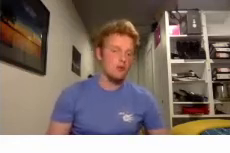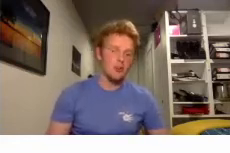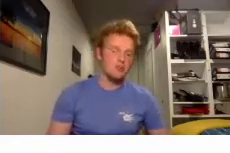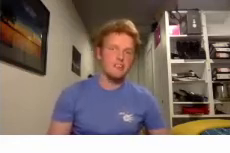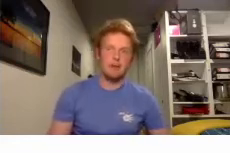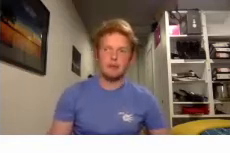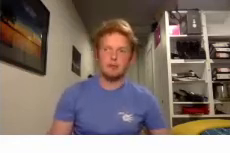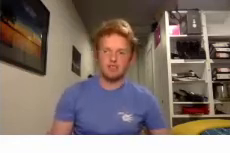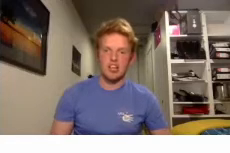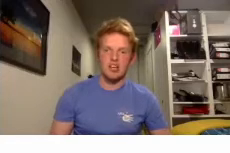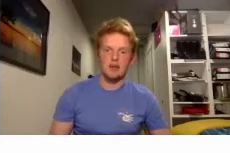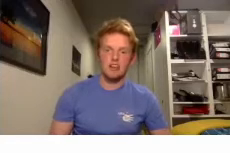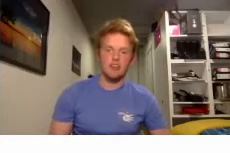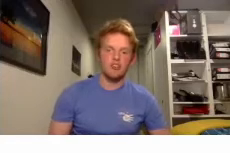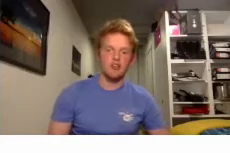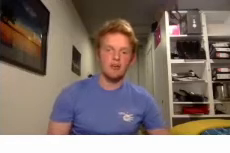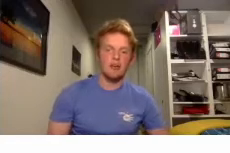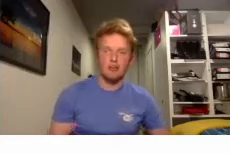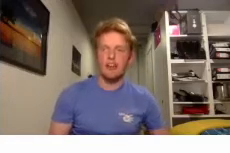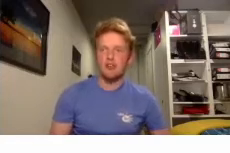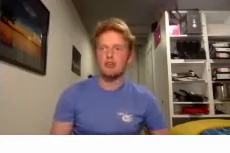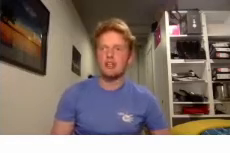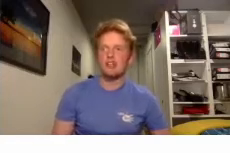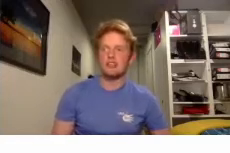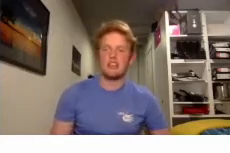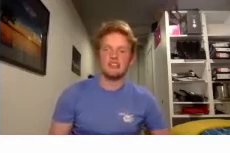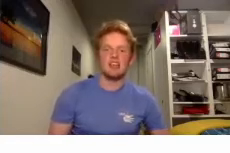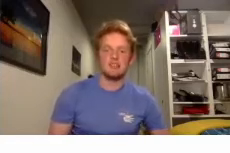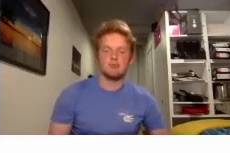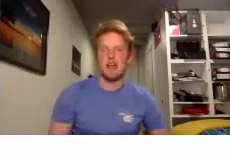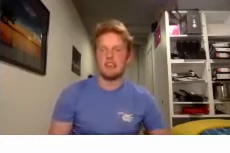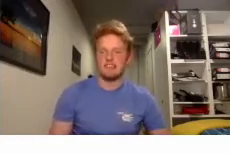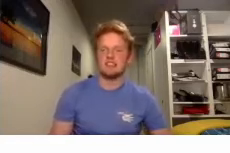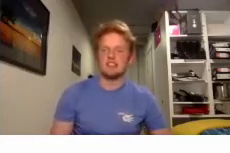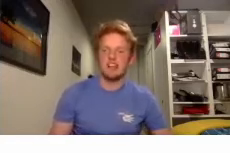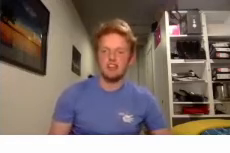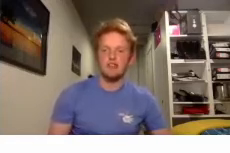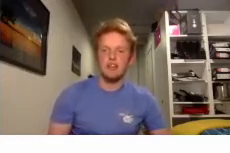depends how many people turn up so it should be you get really good intense practice and really